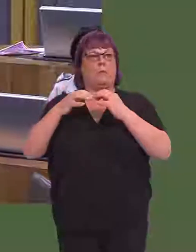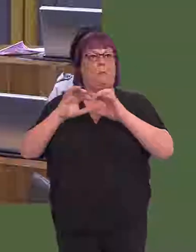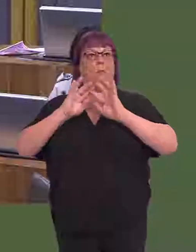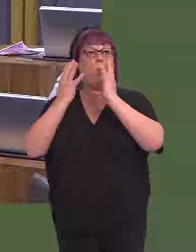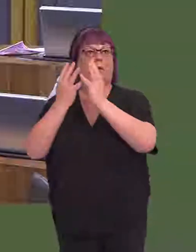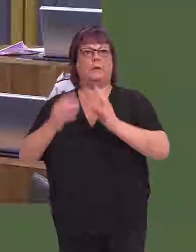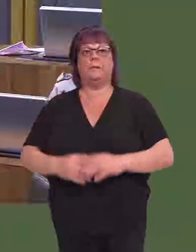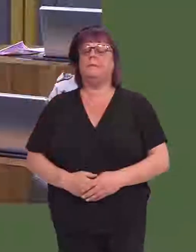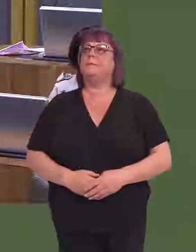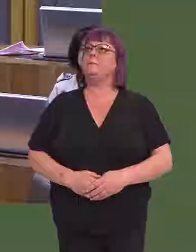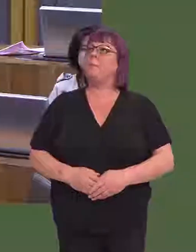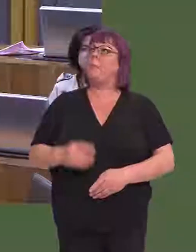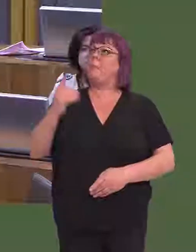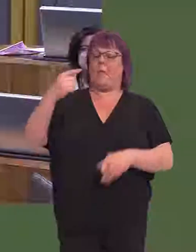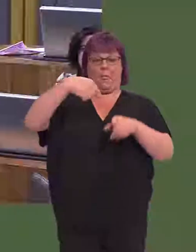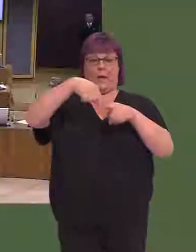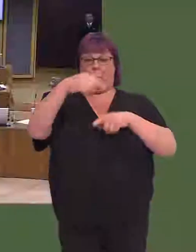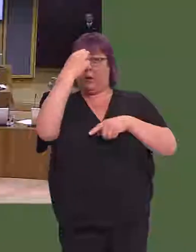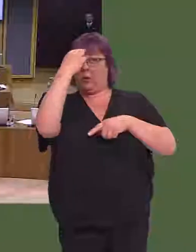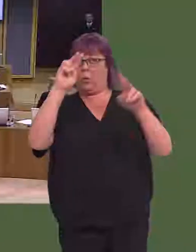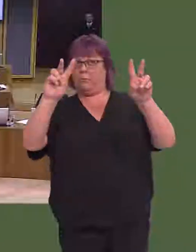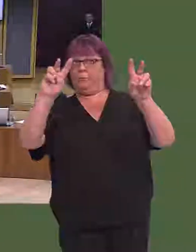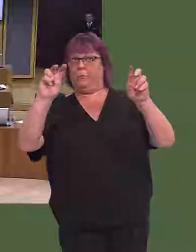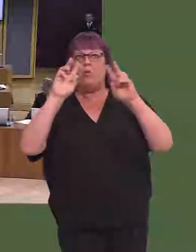Dawn Bowden AM: Thank you, First Minister, and given that this is tourism week, it's